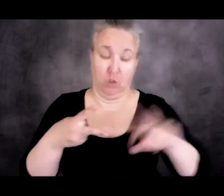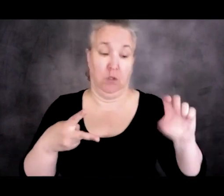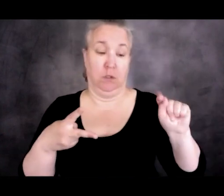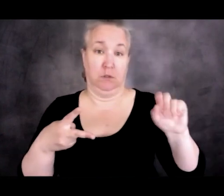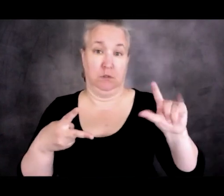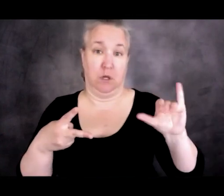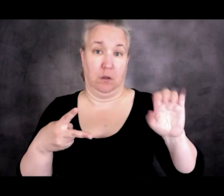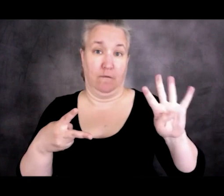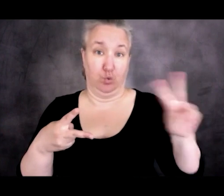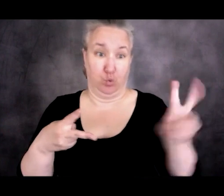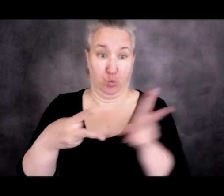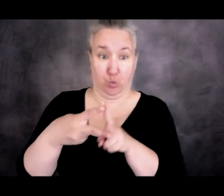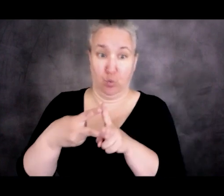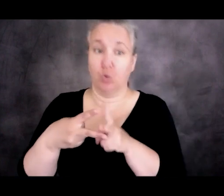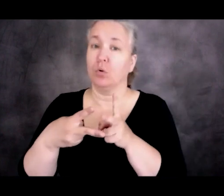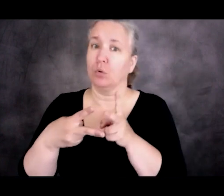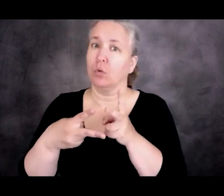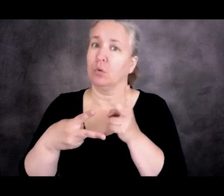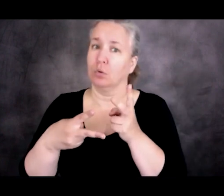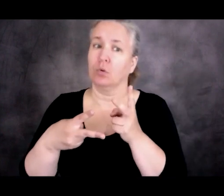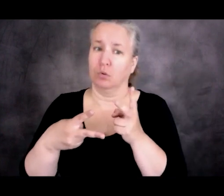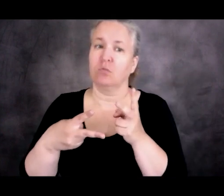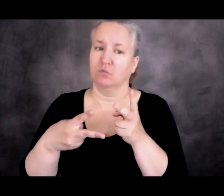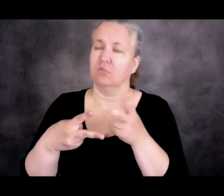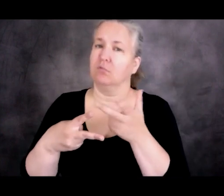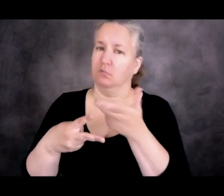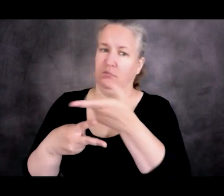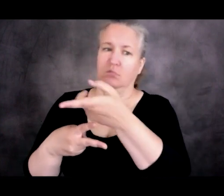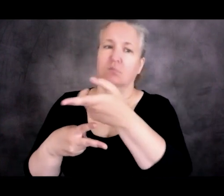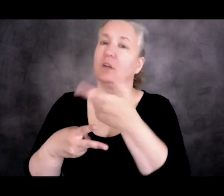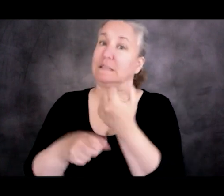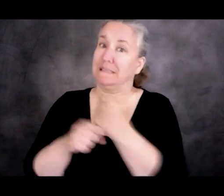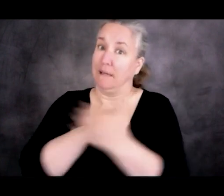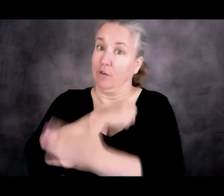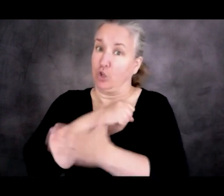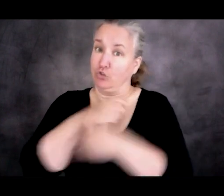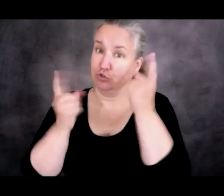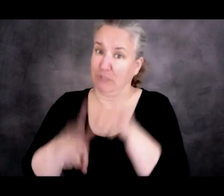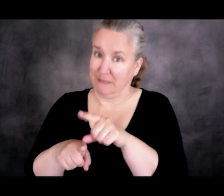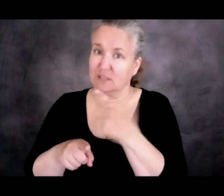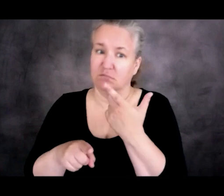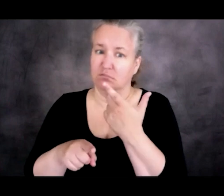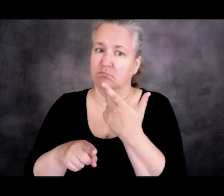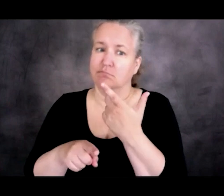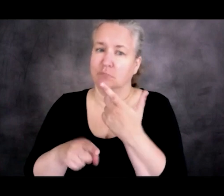So the Biden administration abrogated the third-safe country agreements with Honduras, Salvador, Guatemala.